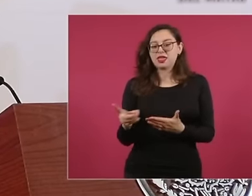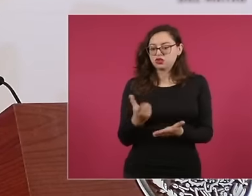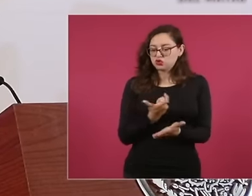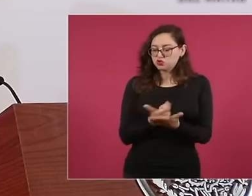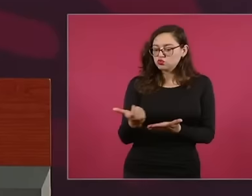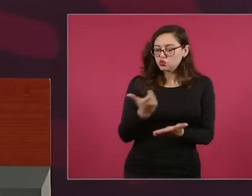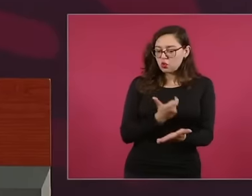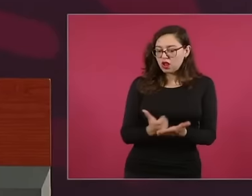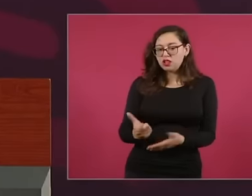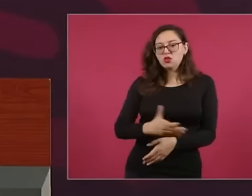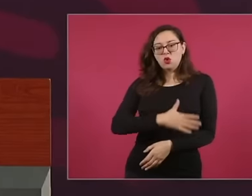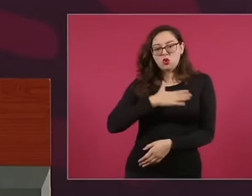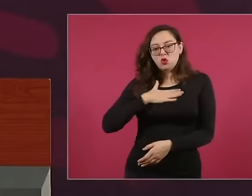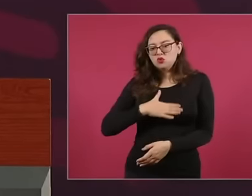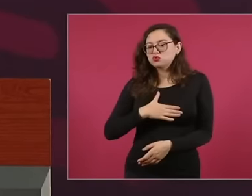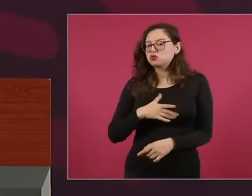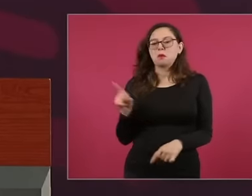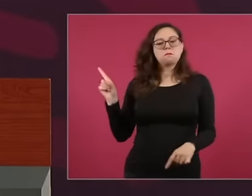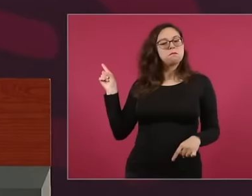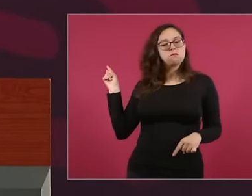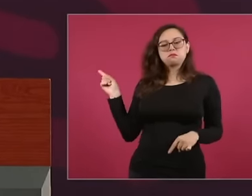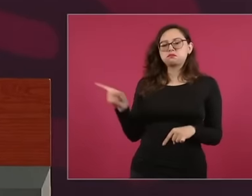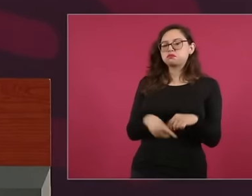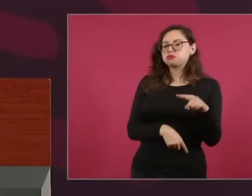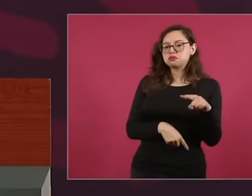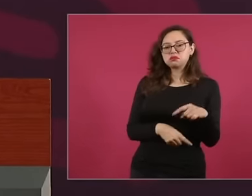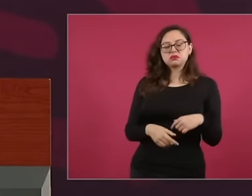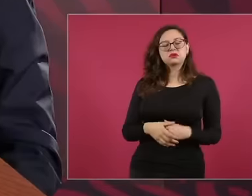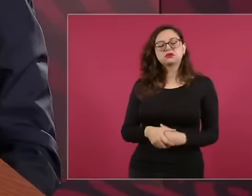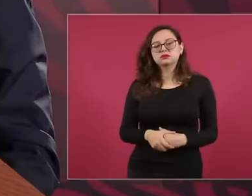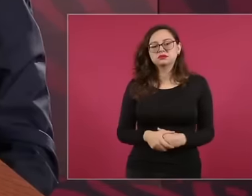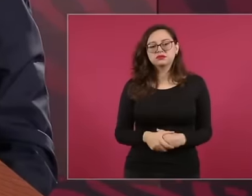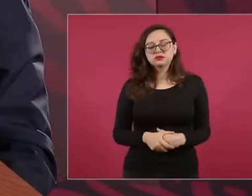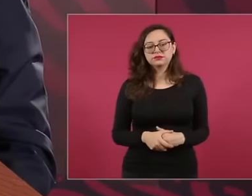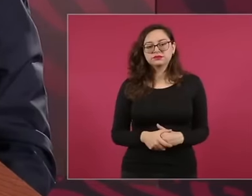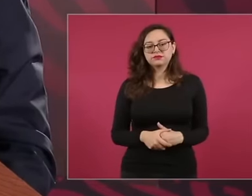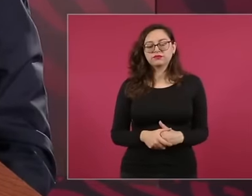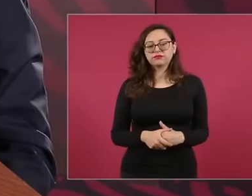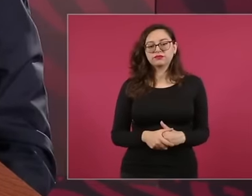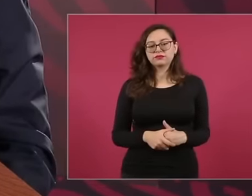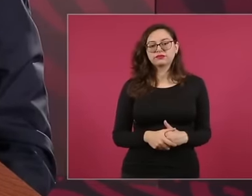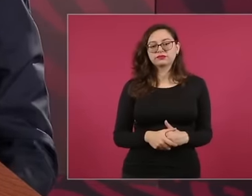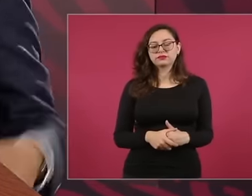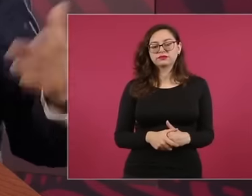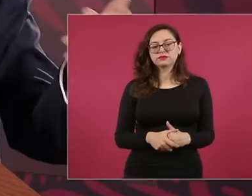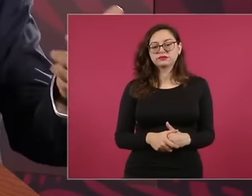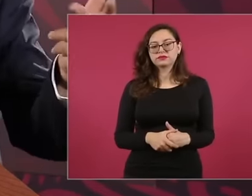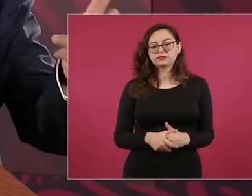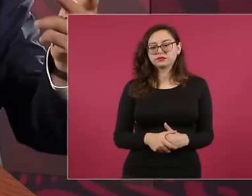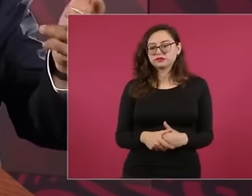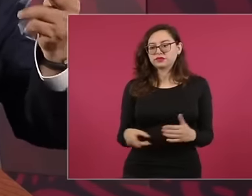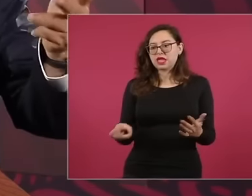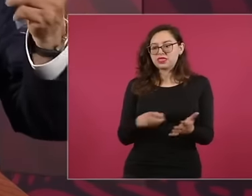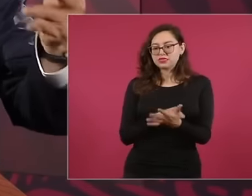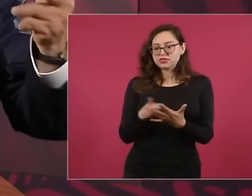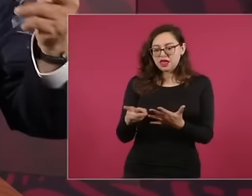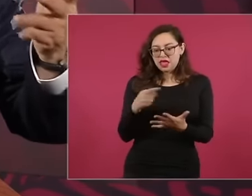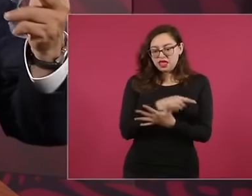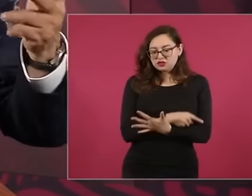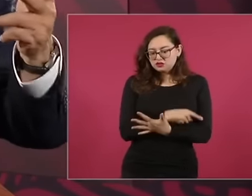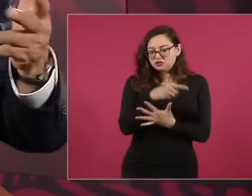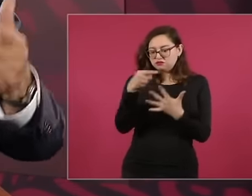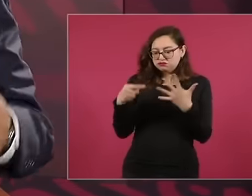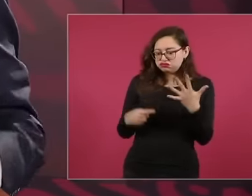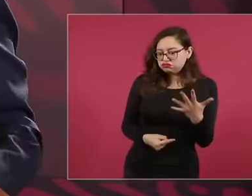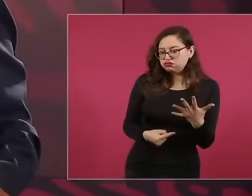fair wage, decent work benefits